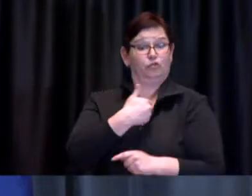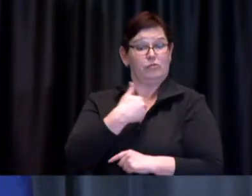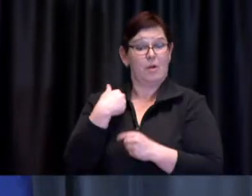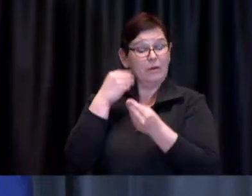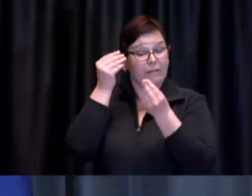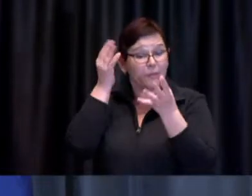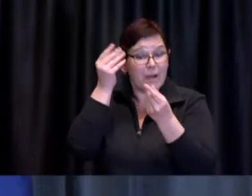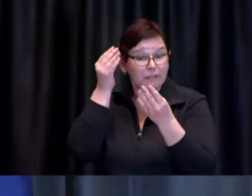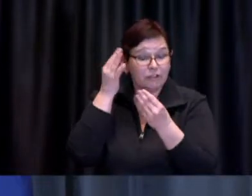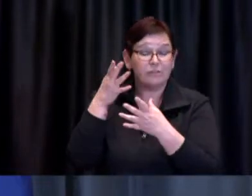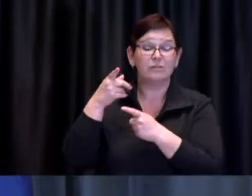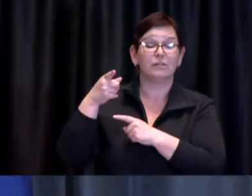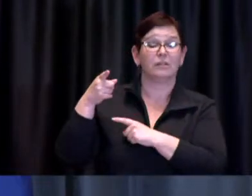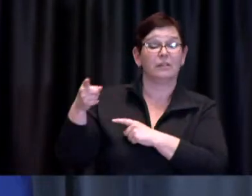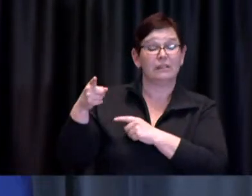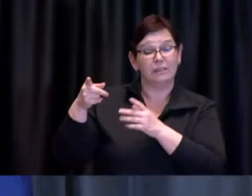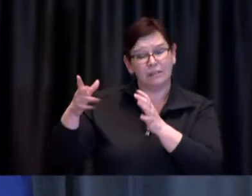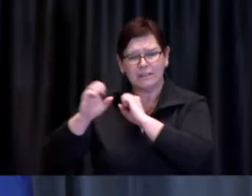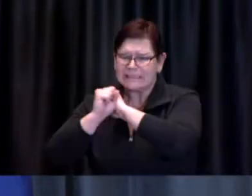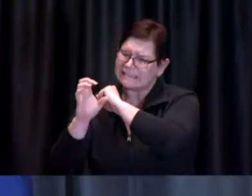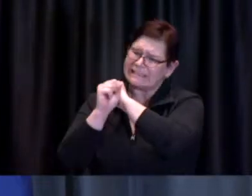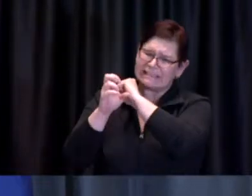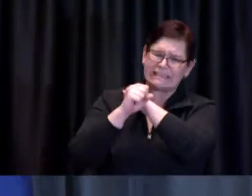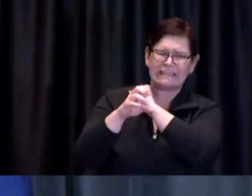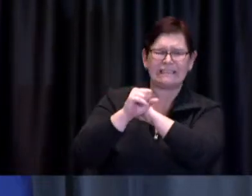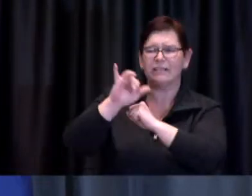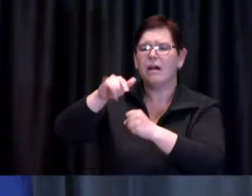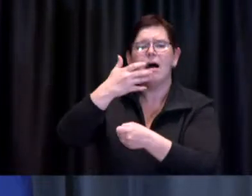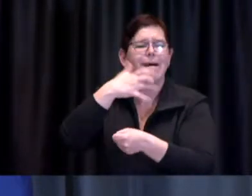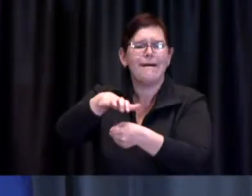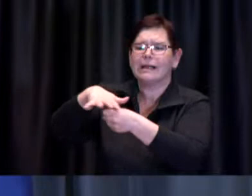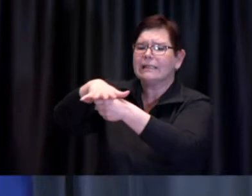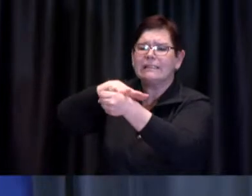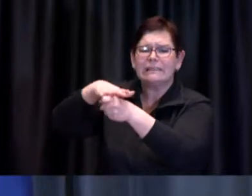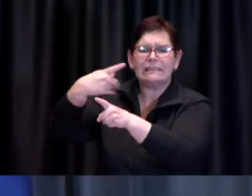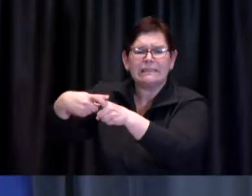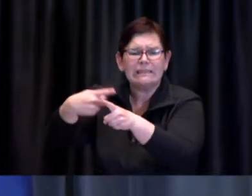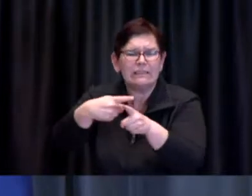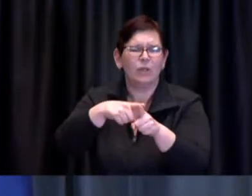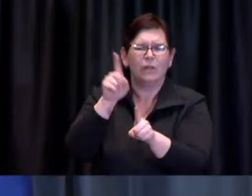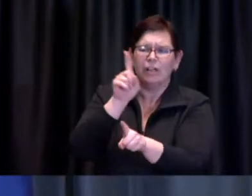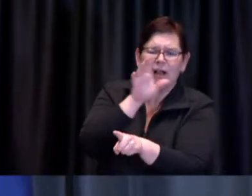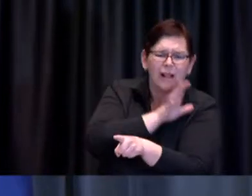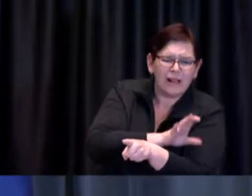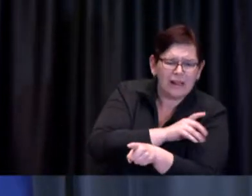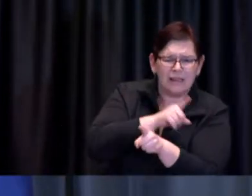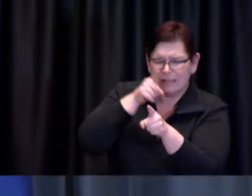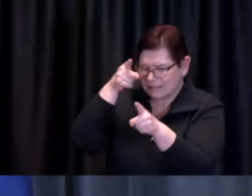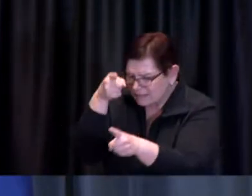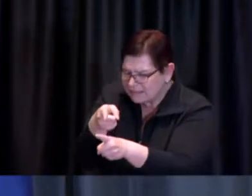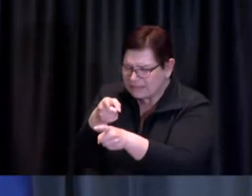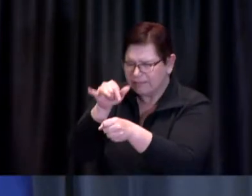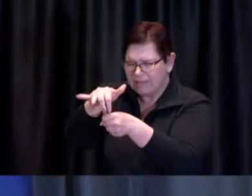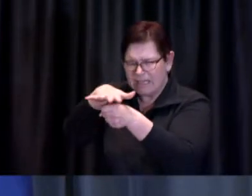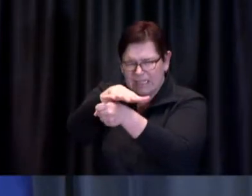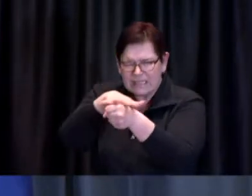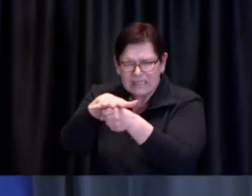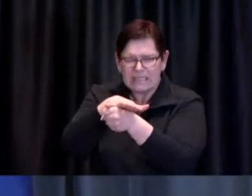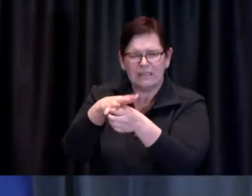location-specific, mobile clinics to the specific sites and communities that the clinic is meant to serve.